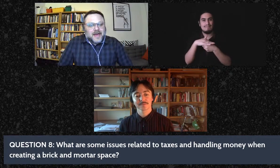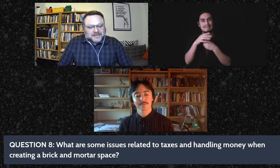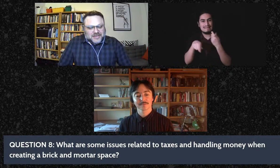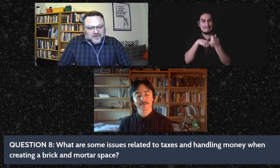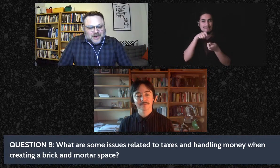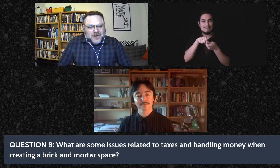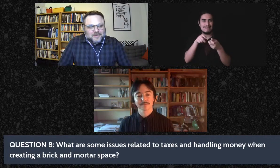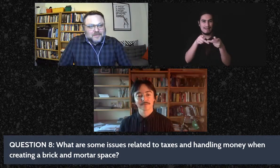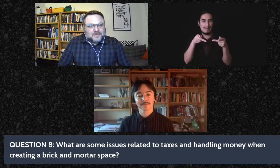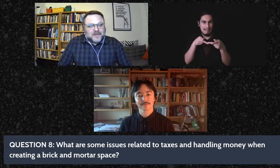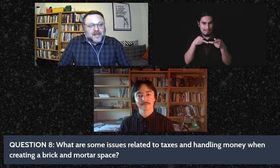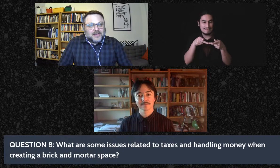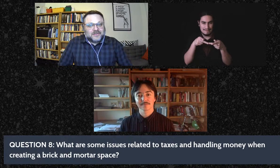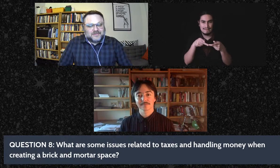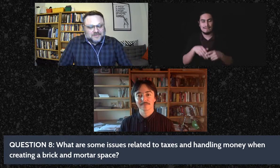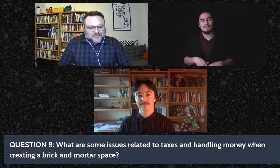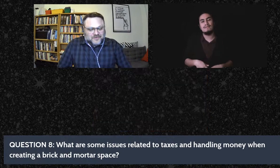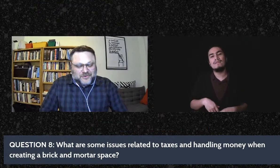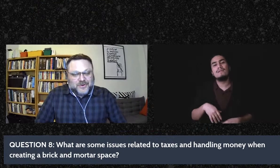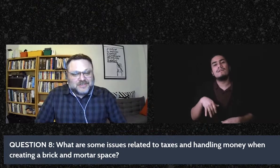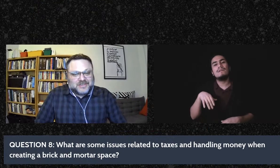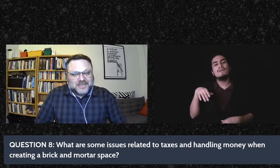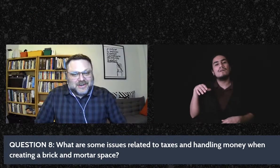Yeah, so the last three questions here